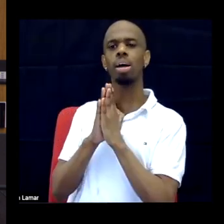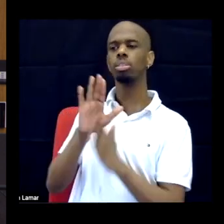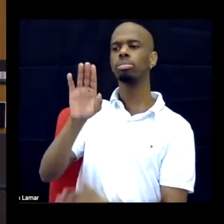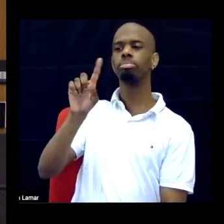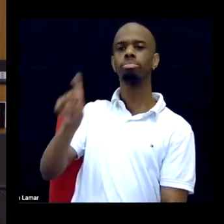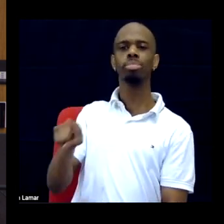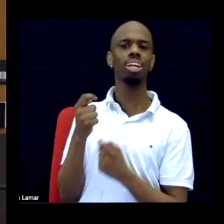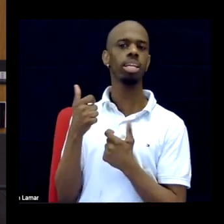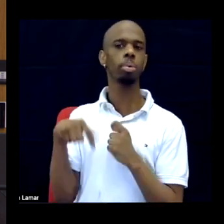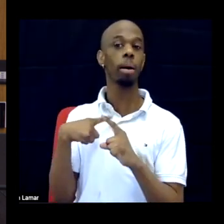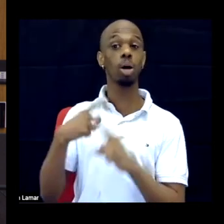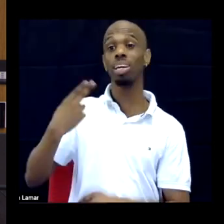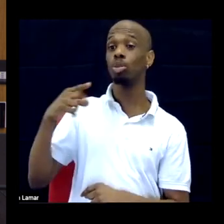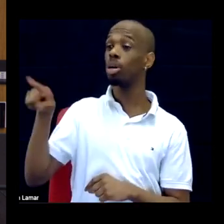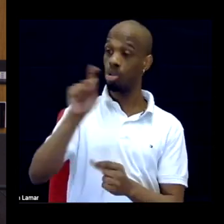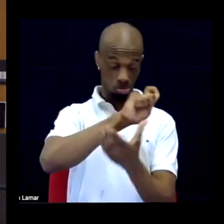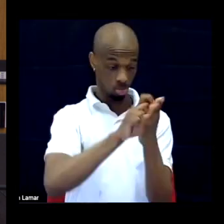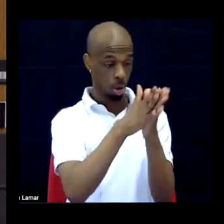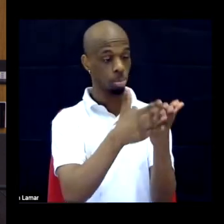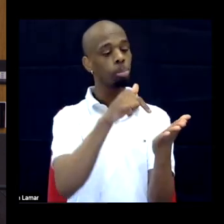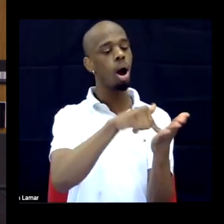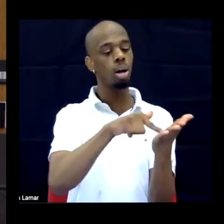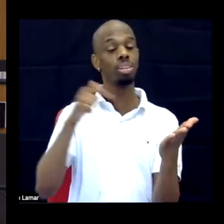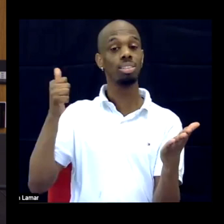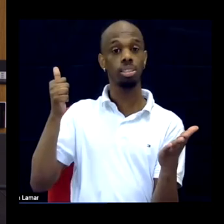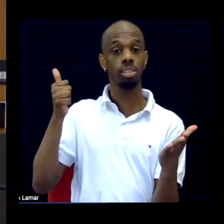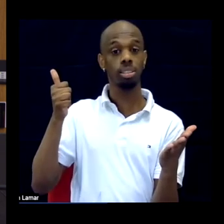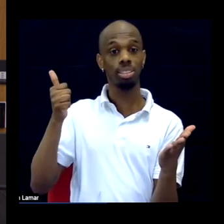Because you say you're not a historian, but there's definitely history here and there's